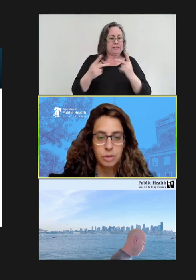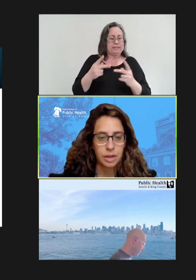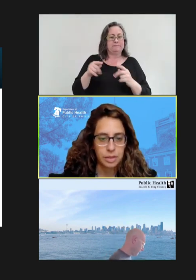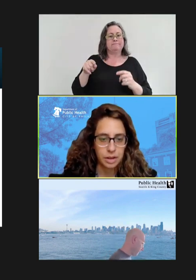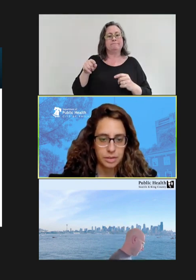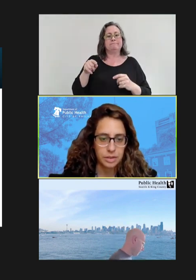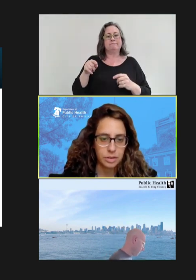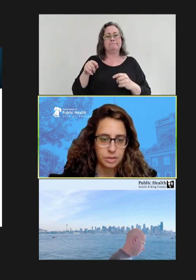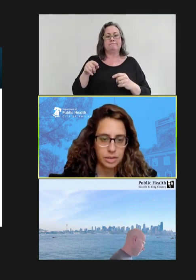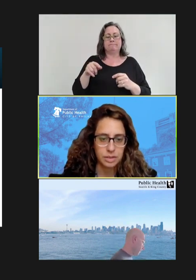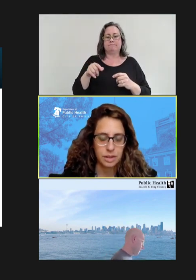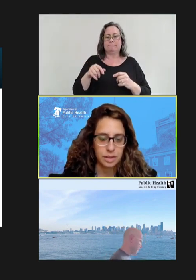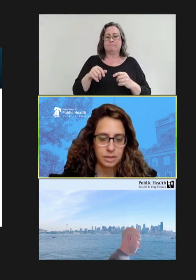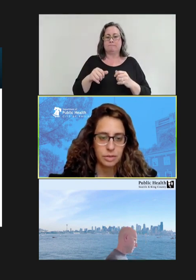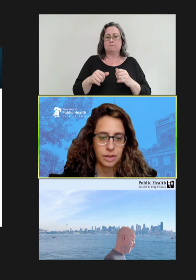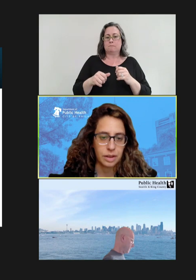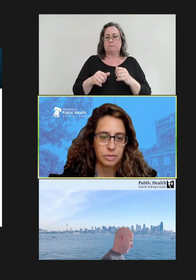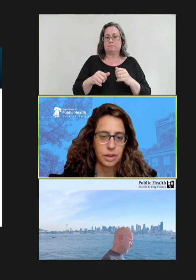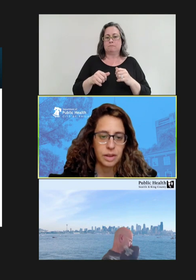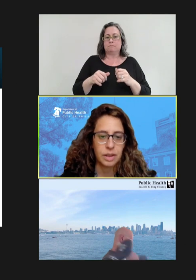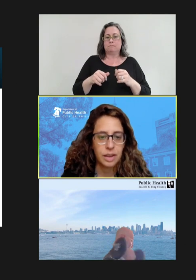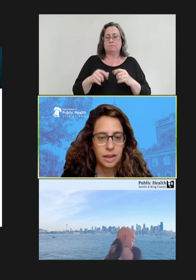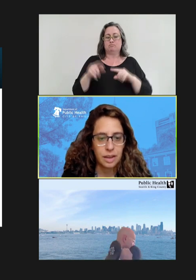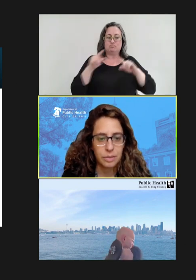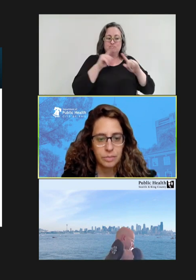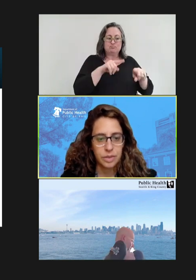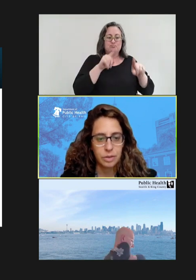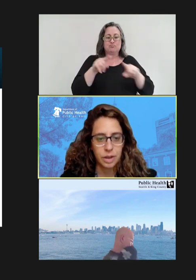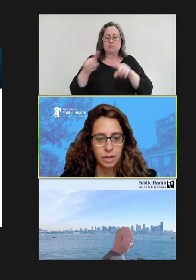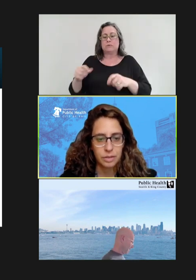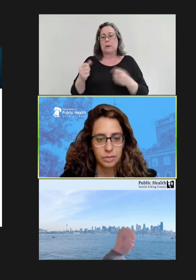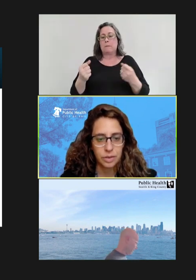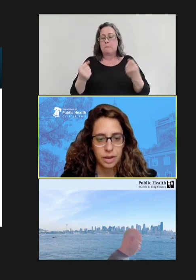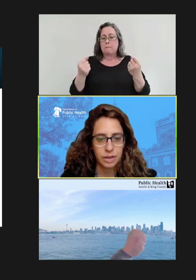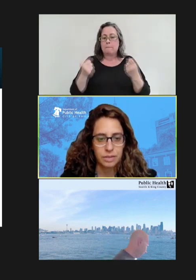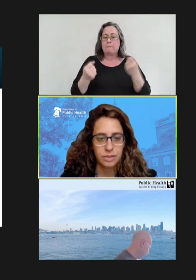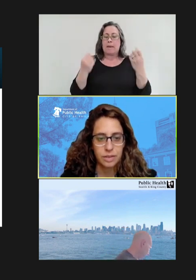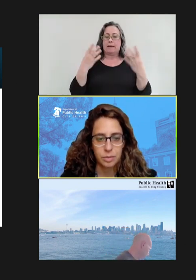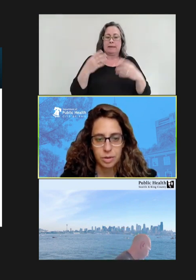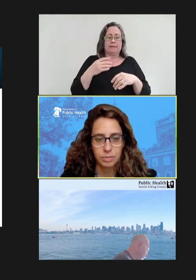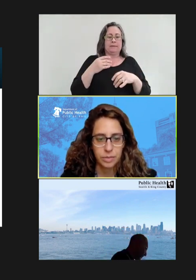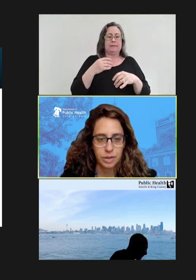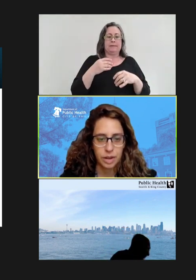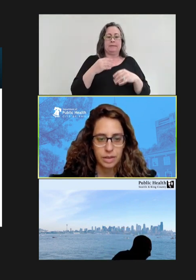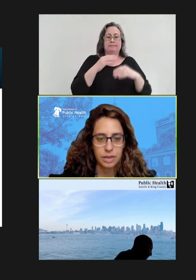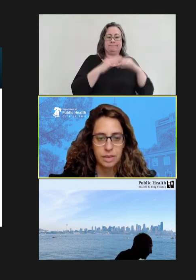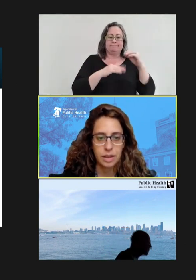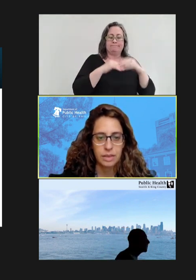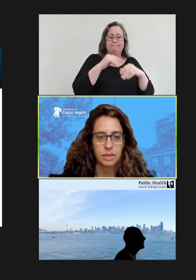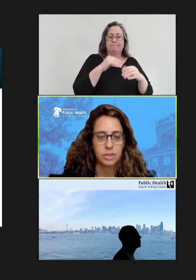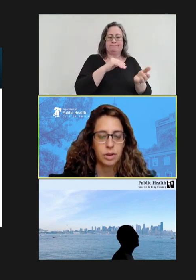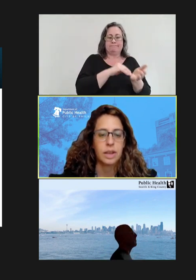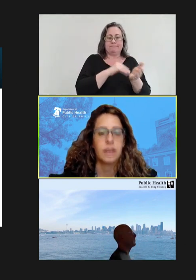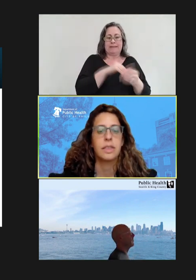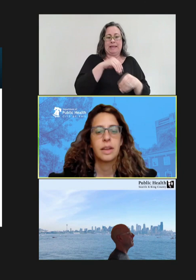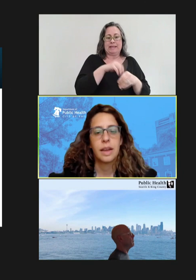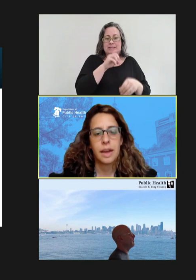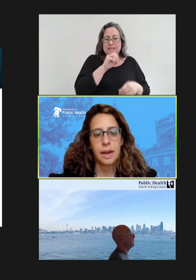health care institutions in Philadelphia the week of December, you know, 18th, 19th, 20th.